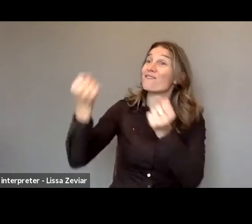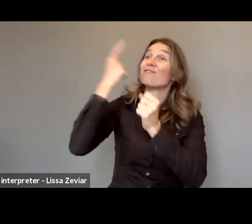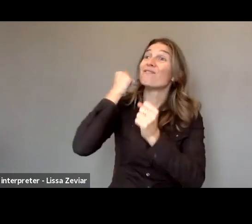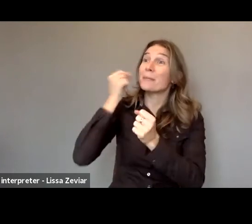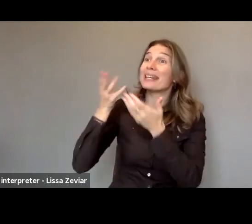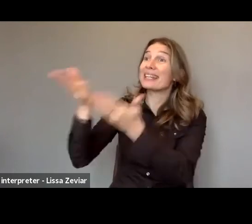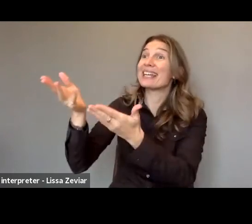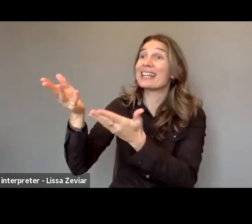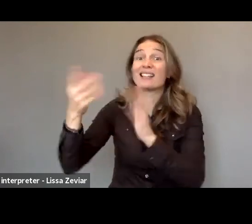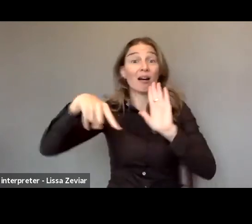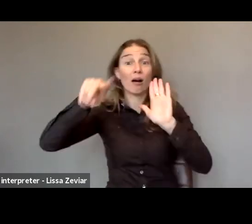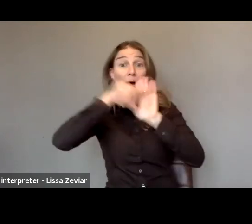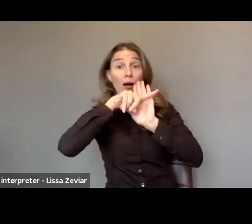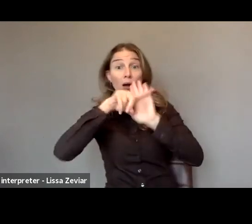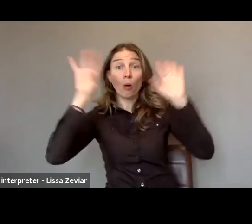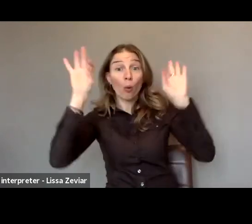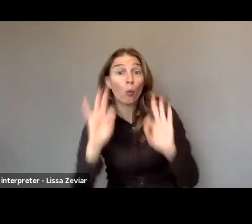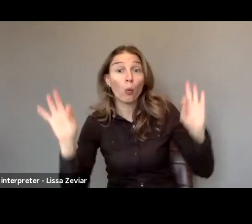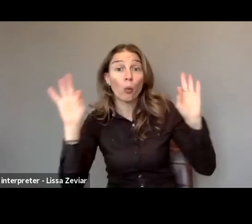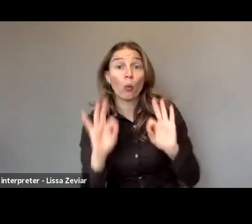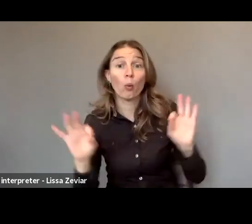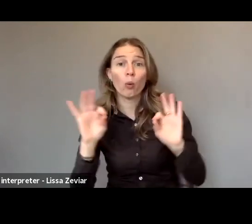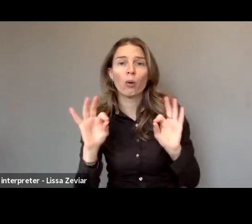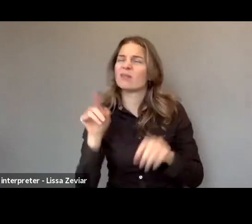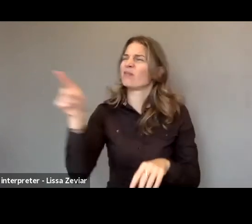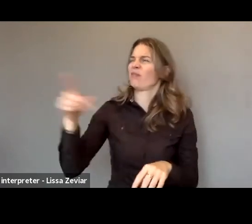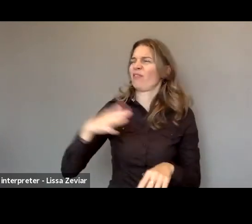It was even seen as if it wasn't part of the feminist demands.